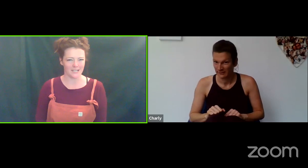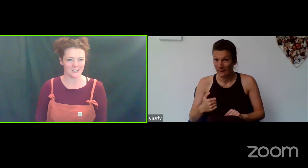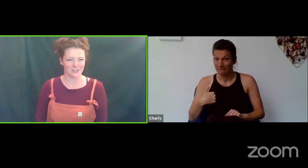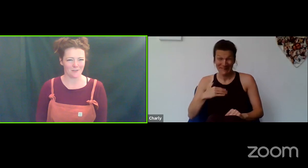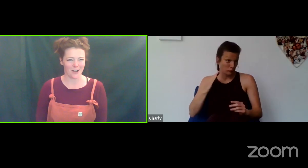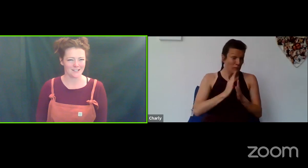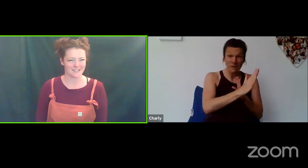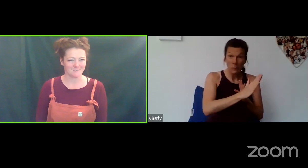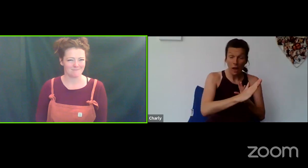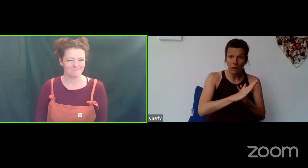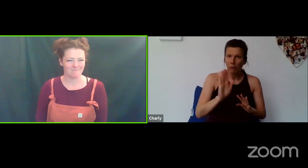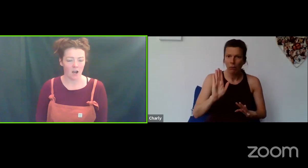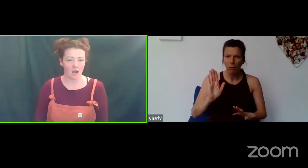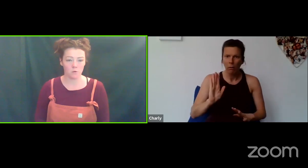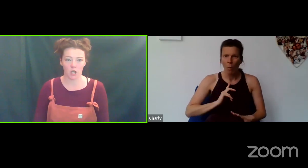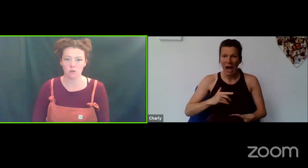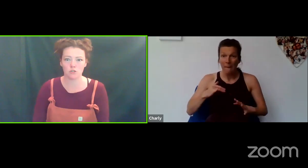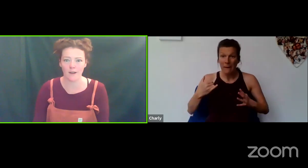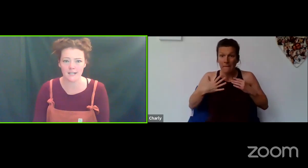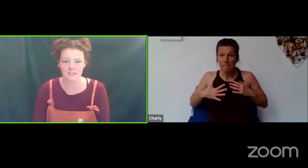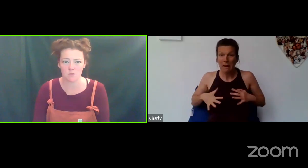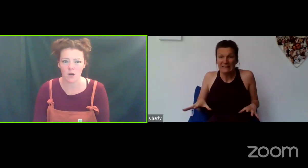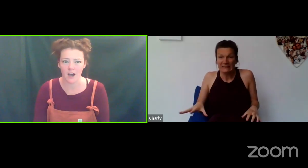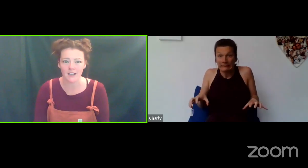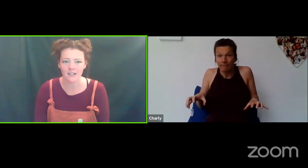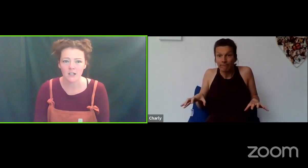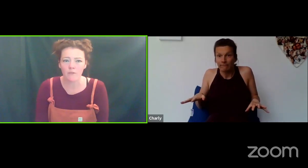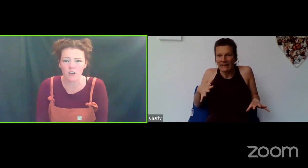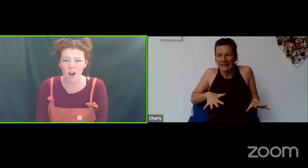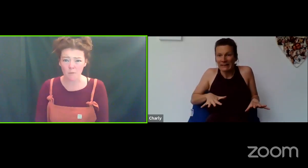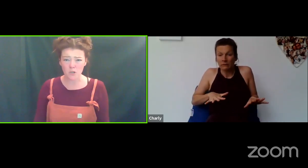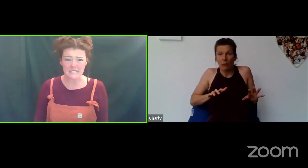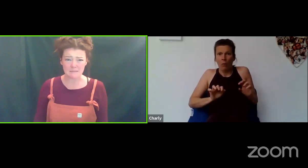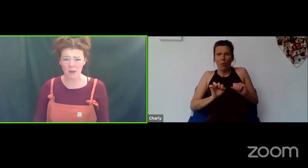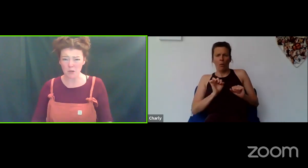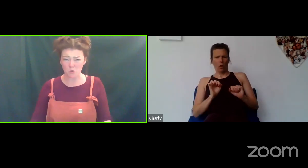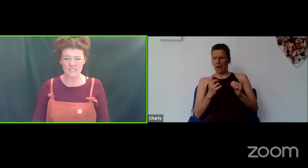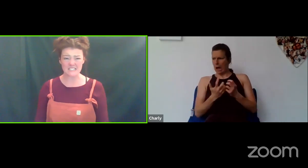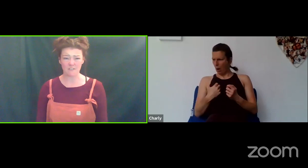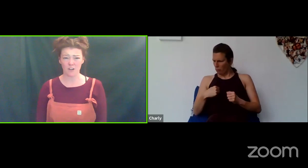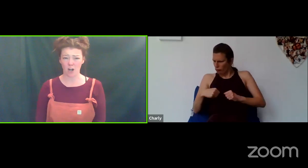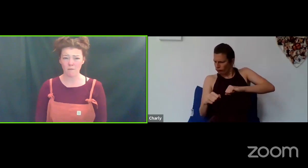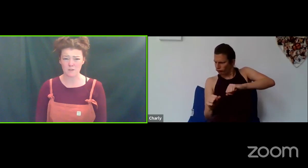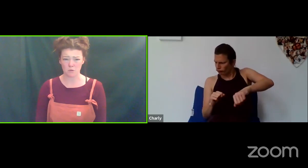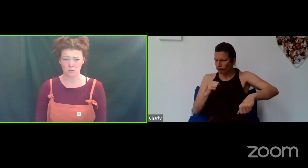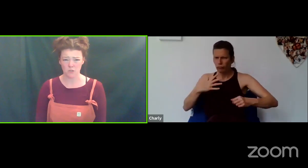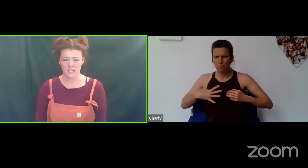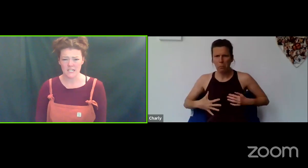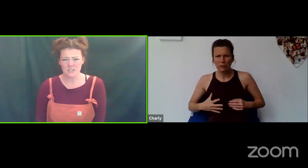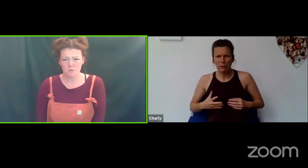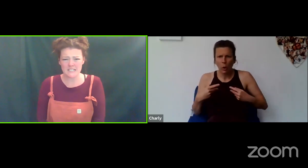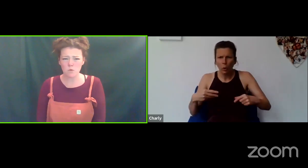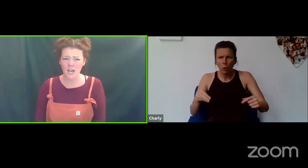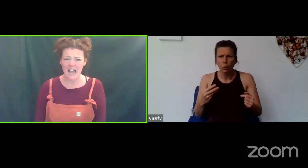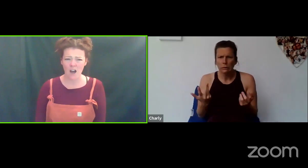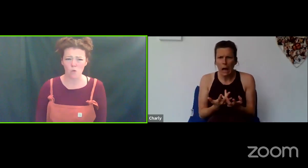need to do first. I don't want to go straight into the work! Our bodies might be all stiff and uncomfortable. We need to work out how we